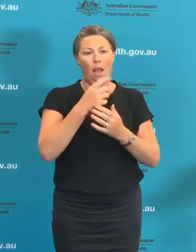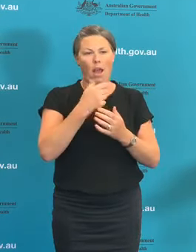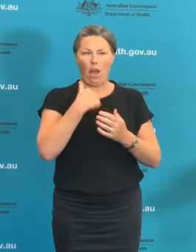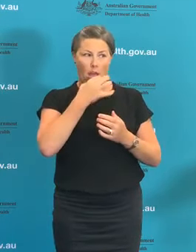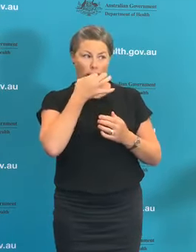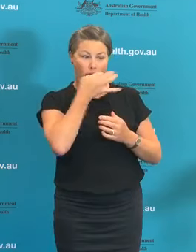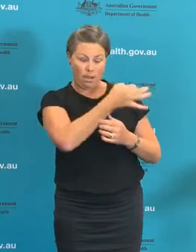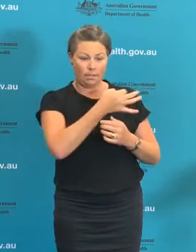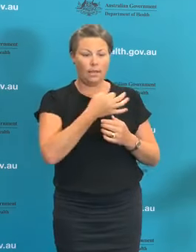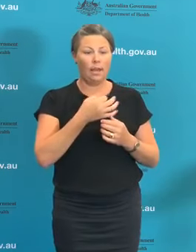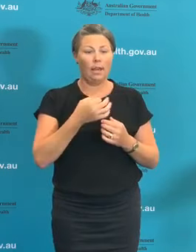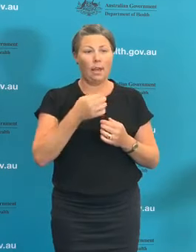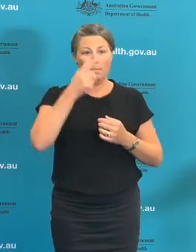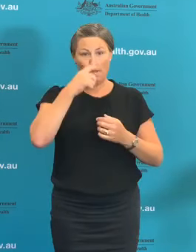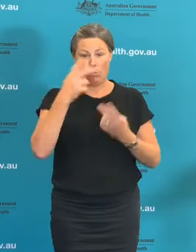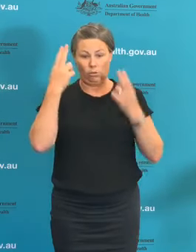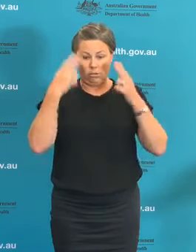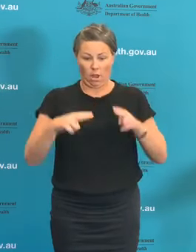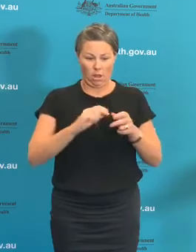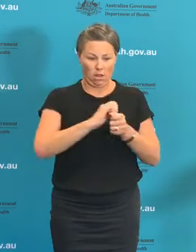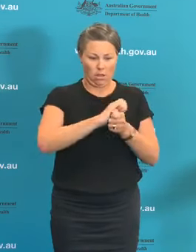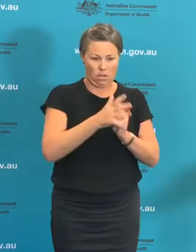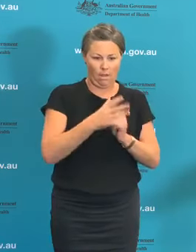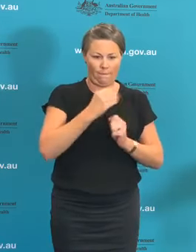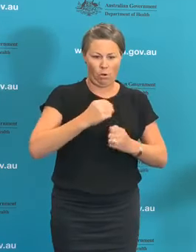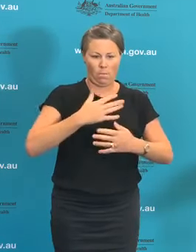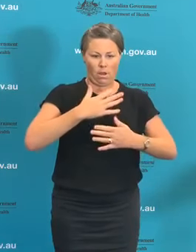died because of respiratory problems versus blot clotting?